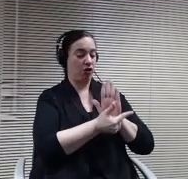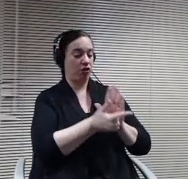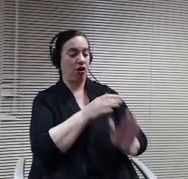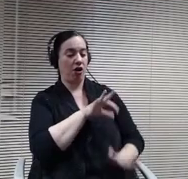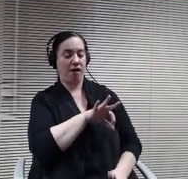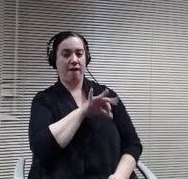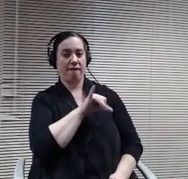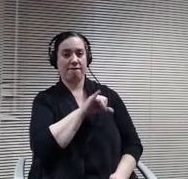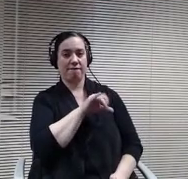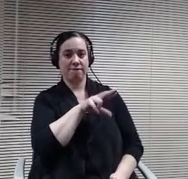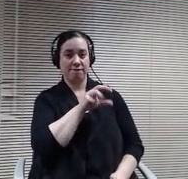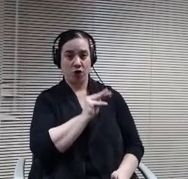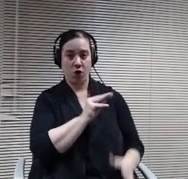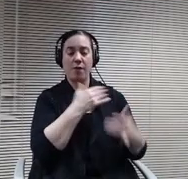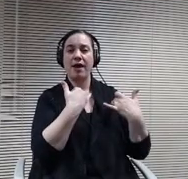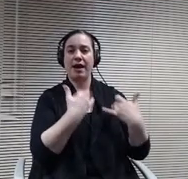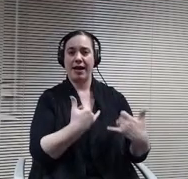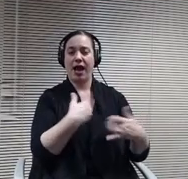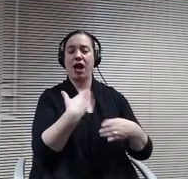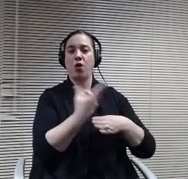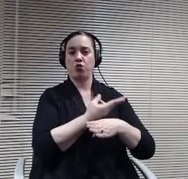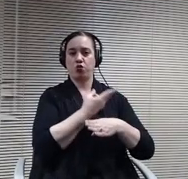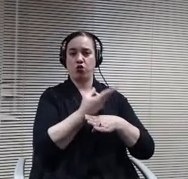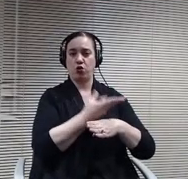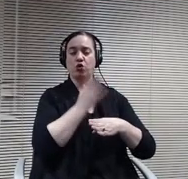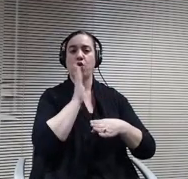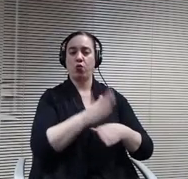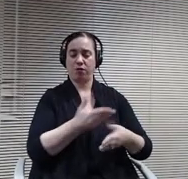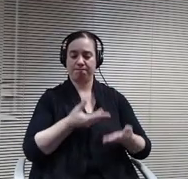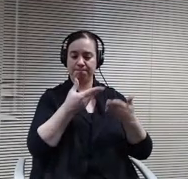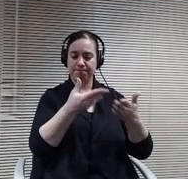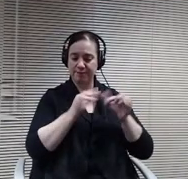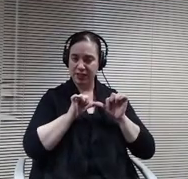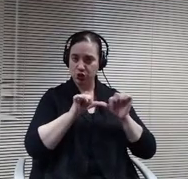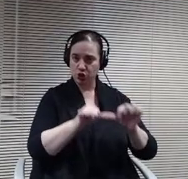you continue to use them. First of all, is Kennedy and Graven.